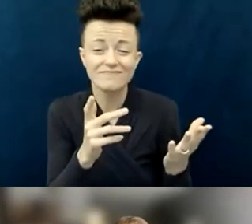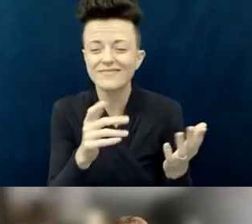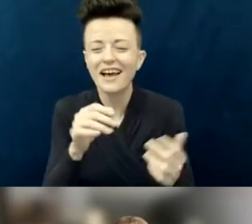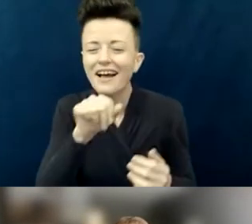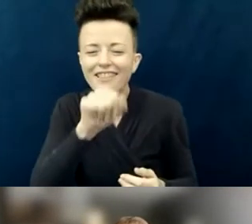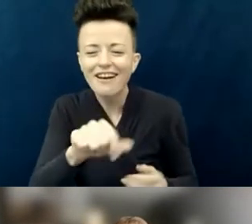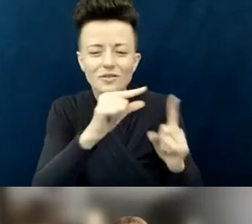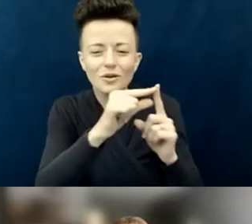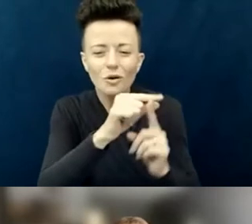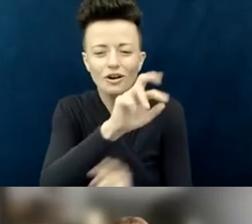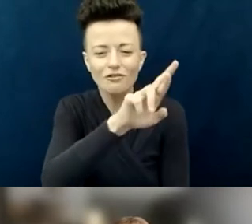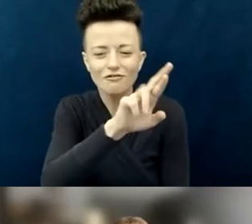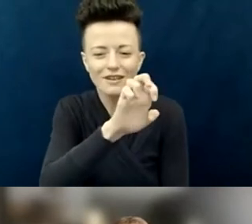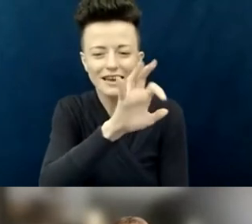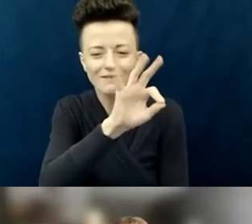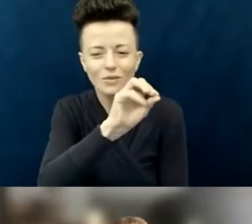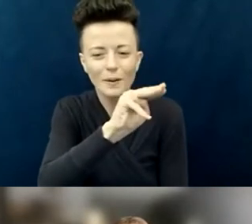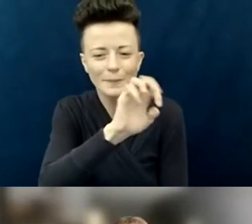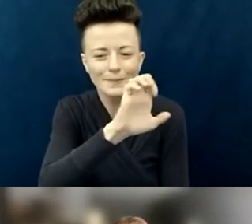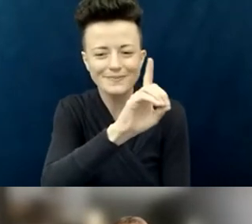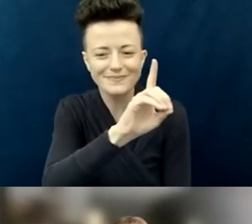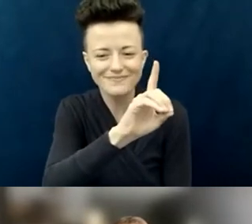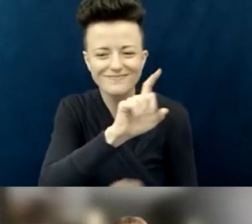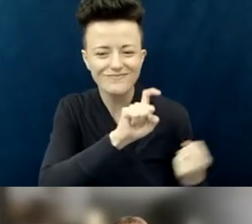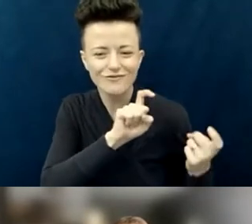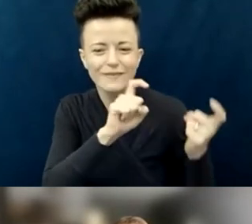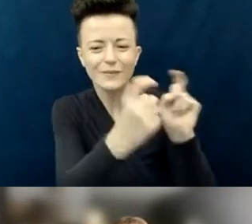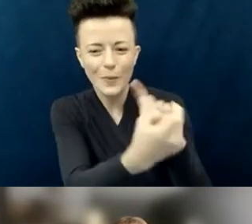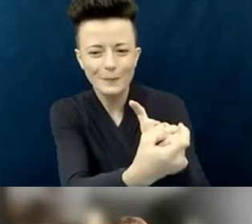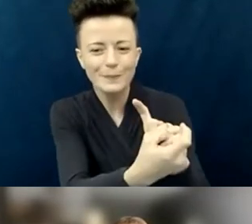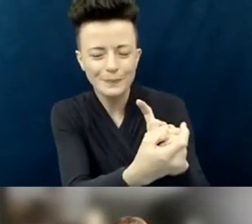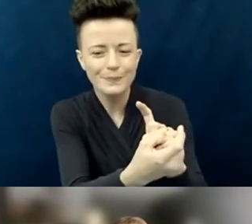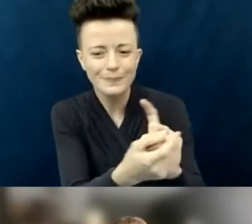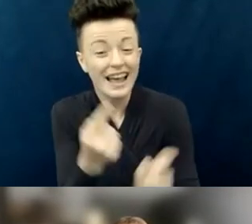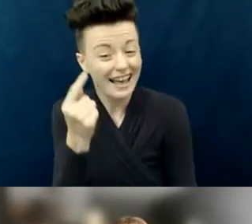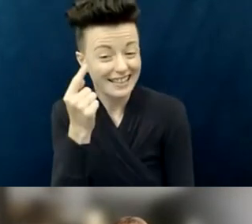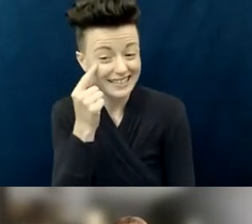I think a helpful principle to use when we're trying to make changes,